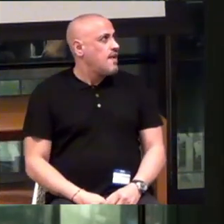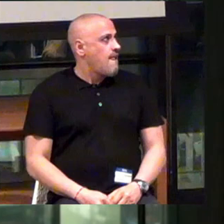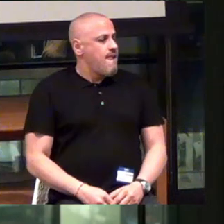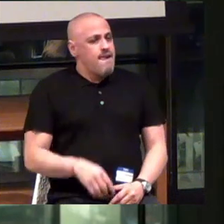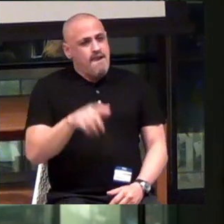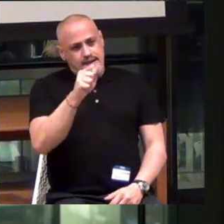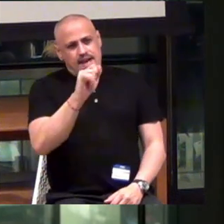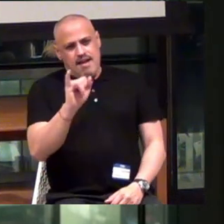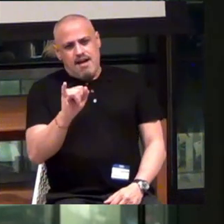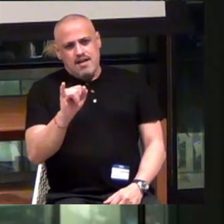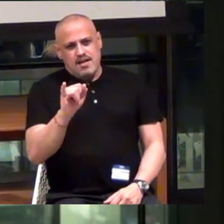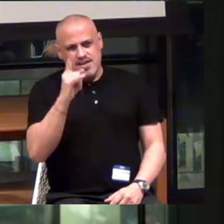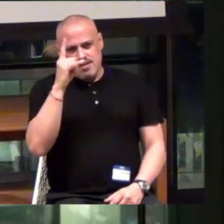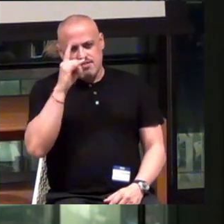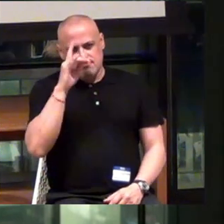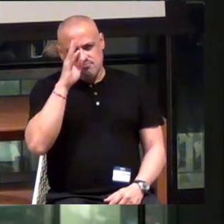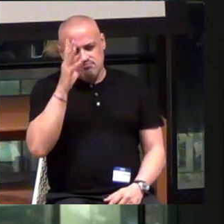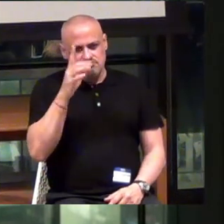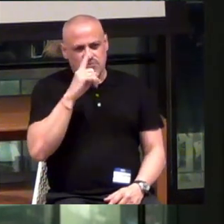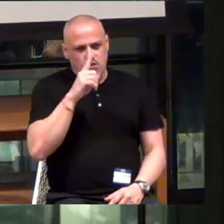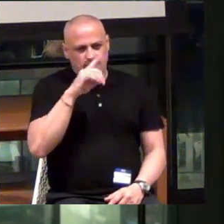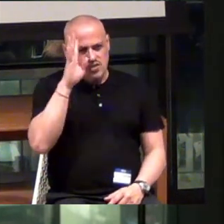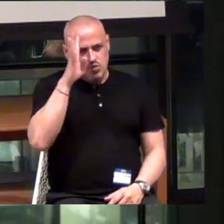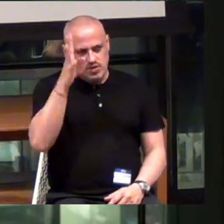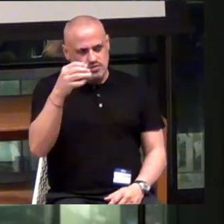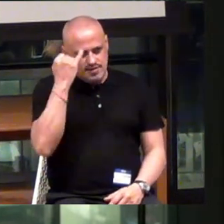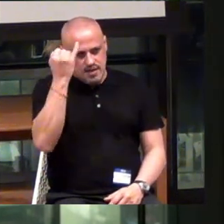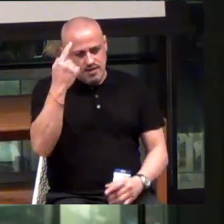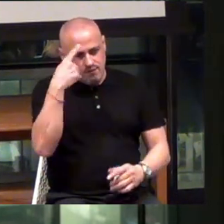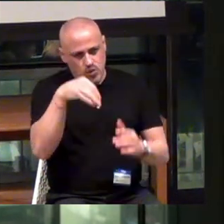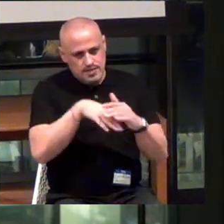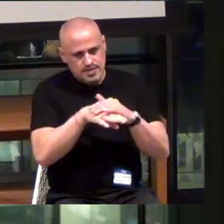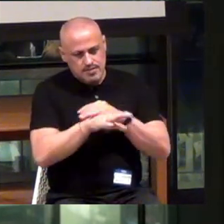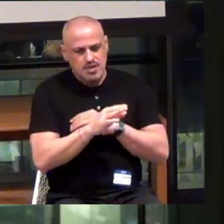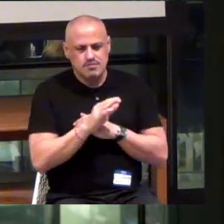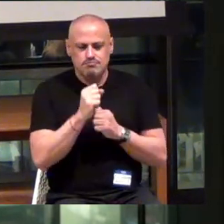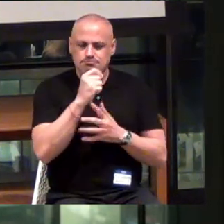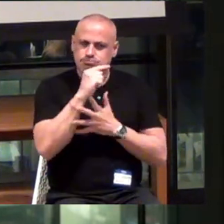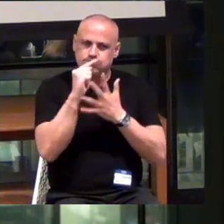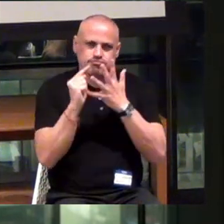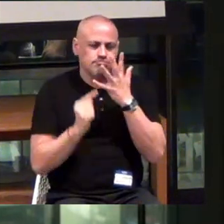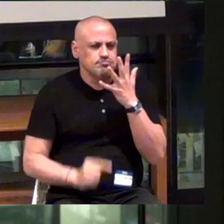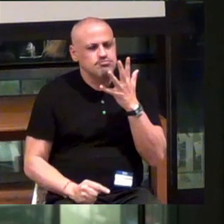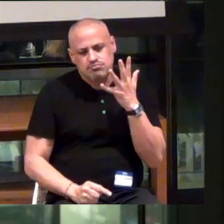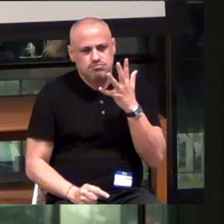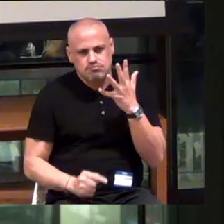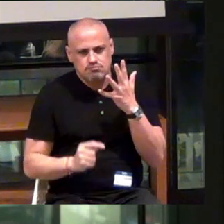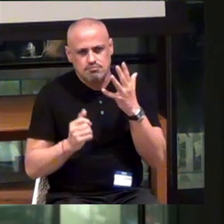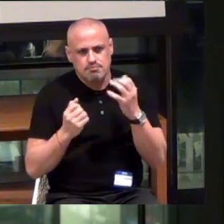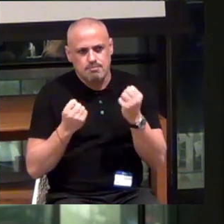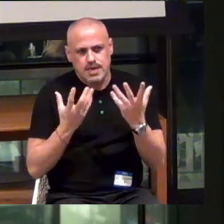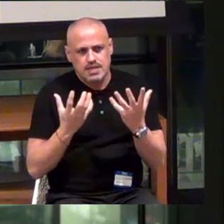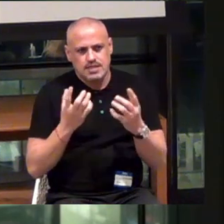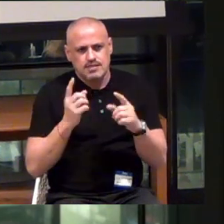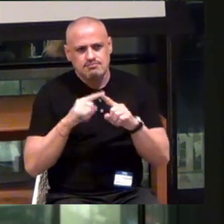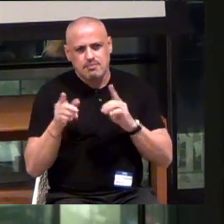Artificial intelligence for accessibility? There's so many ways you can go.